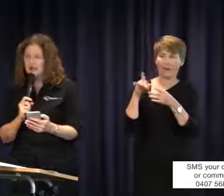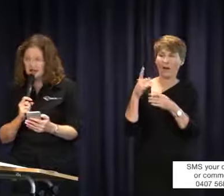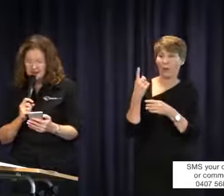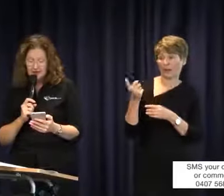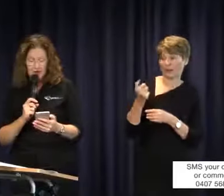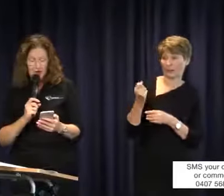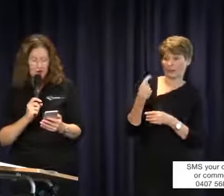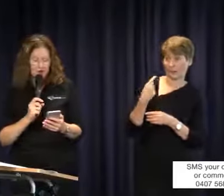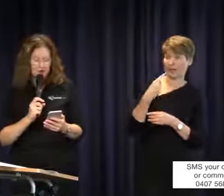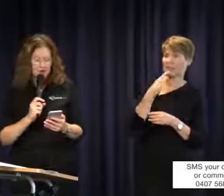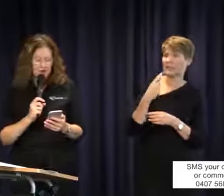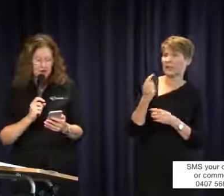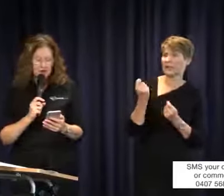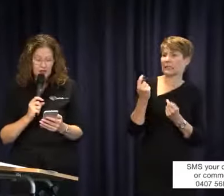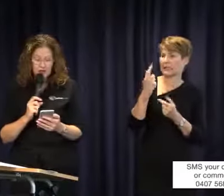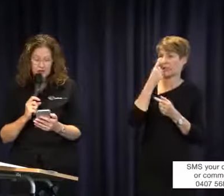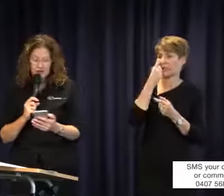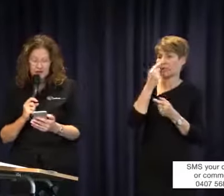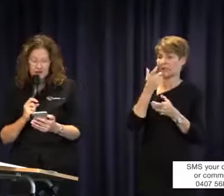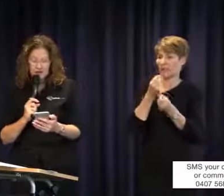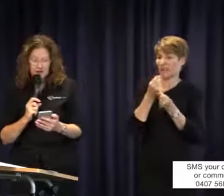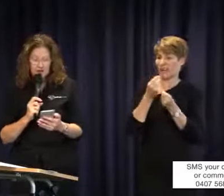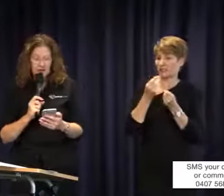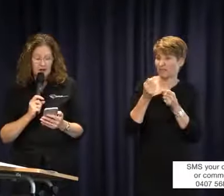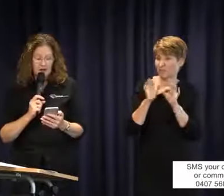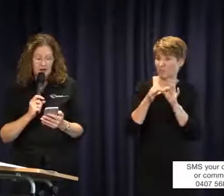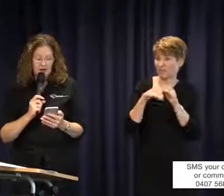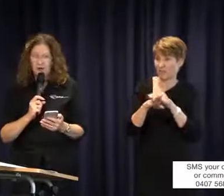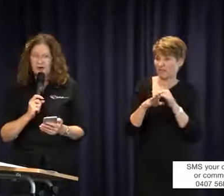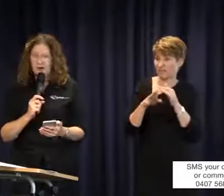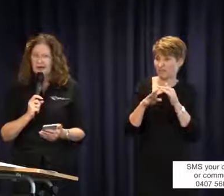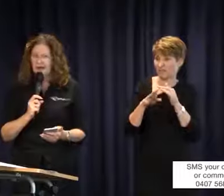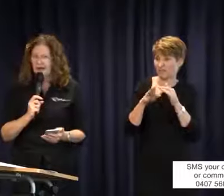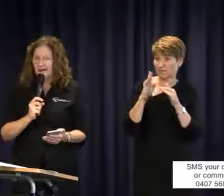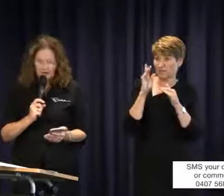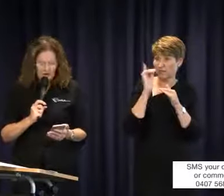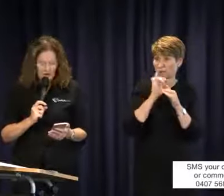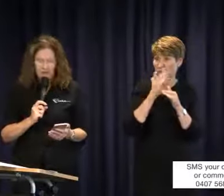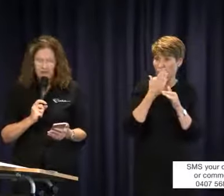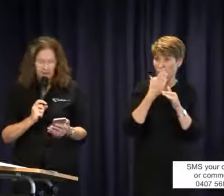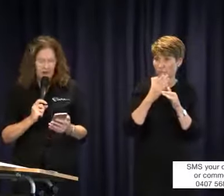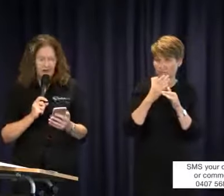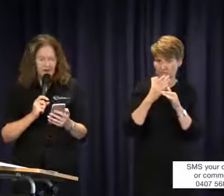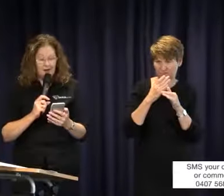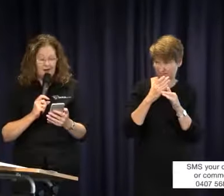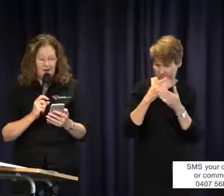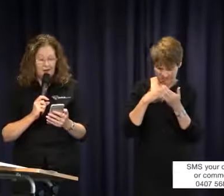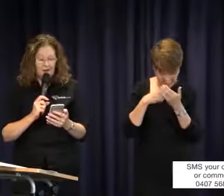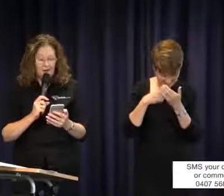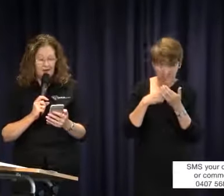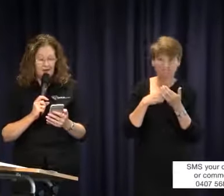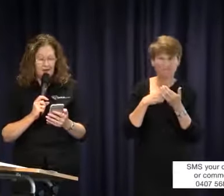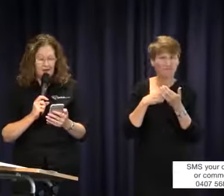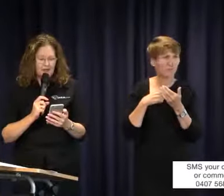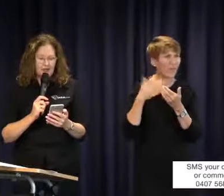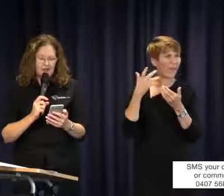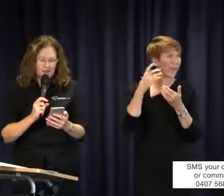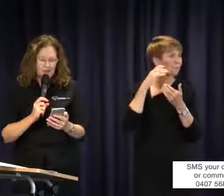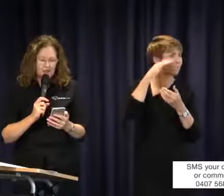access interpreters in mainstream schools here I wonder where they are but the issue